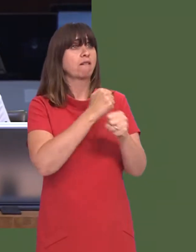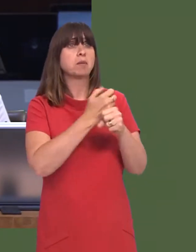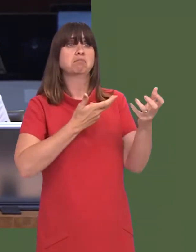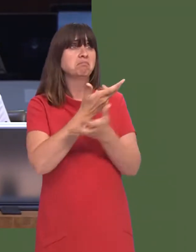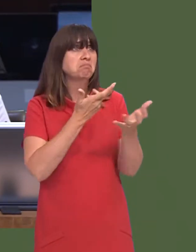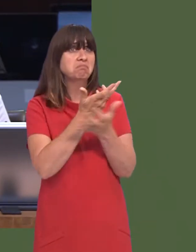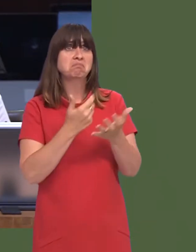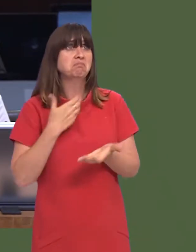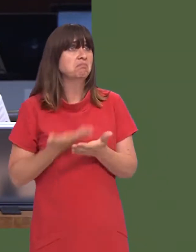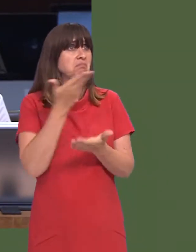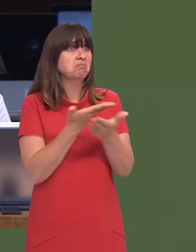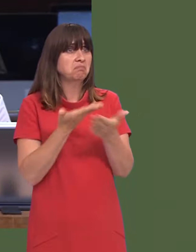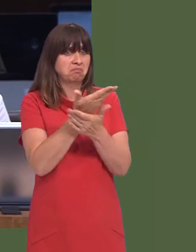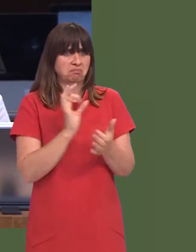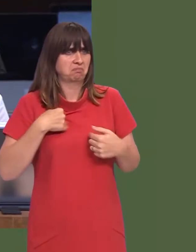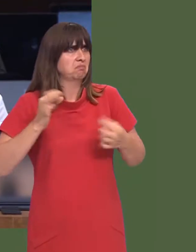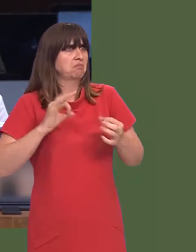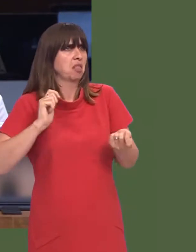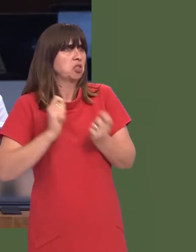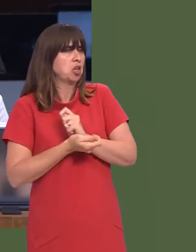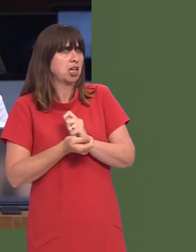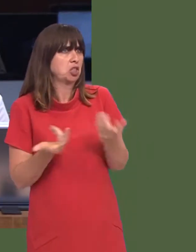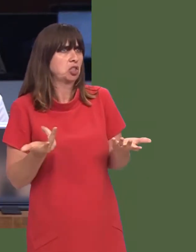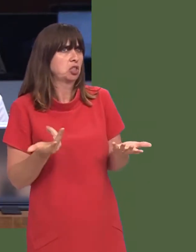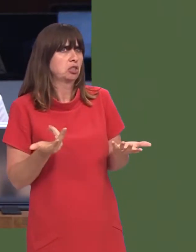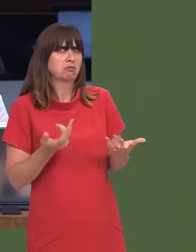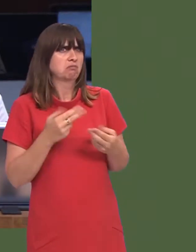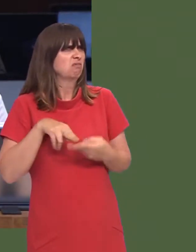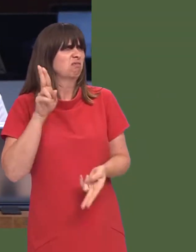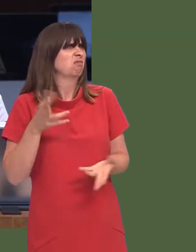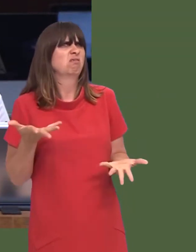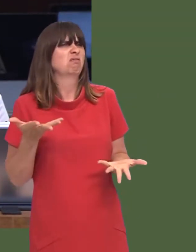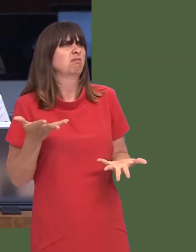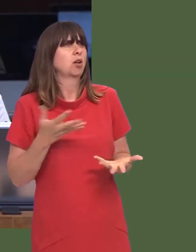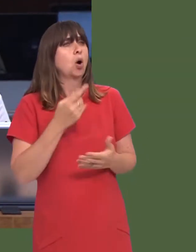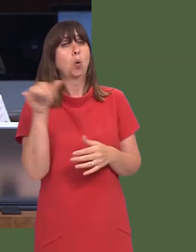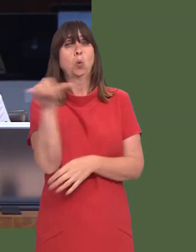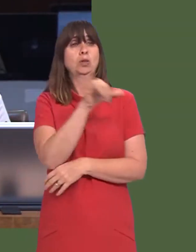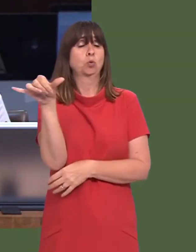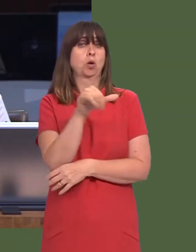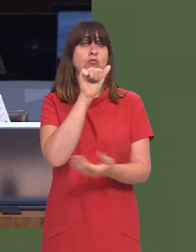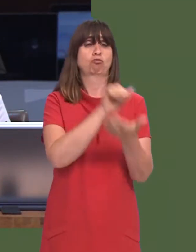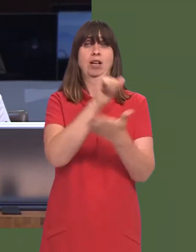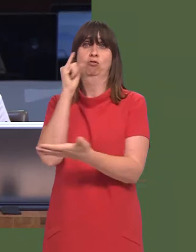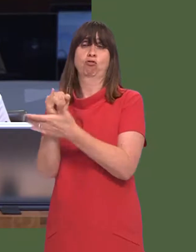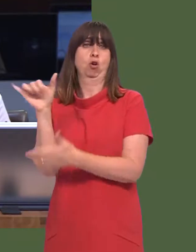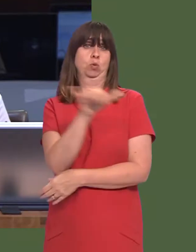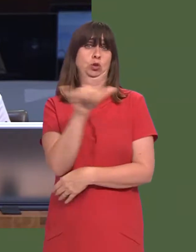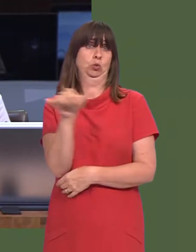structure changed in the run up to this announcement.í Leanne Wood: First Minister, only one of the two of you can be right.